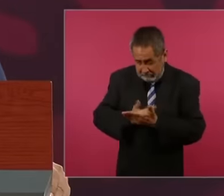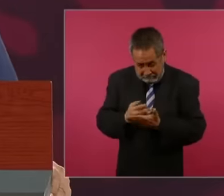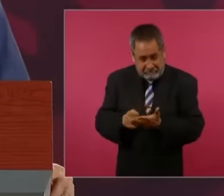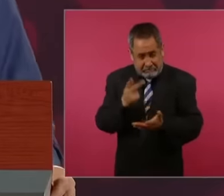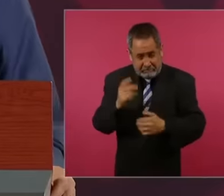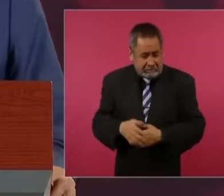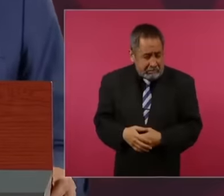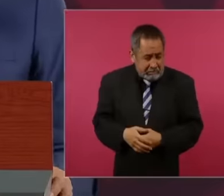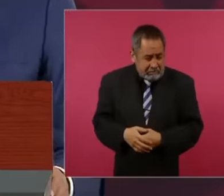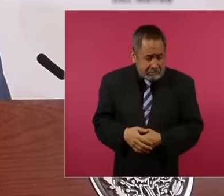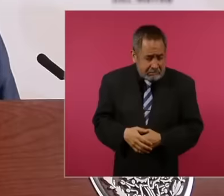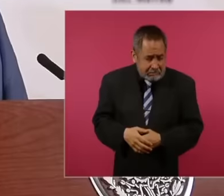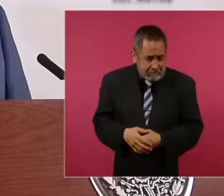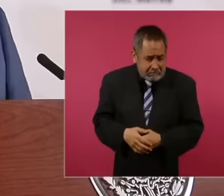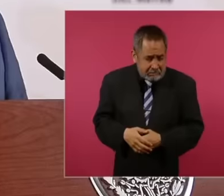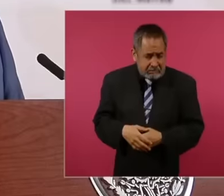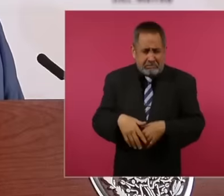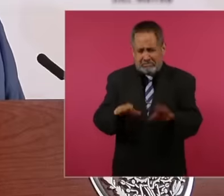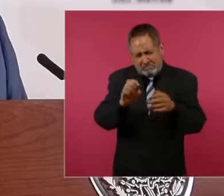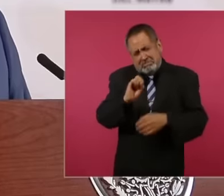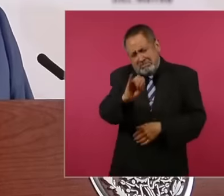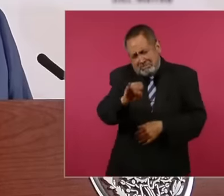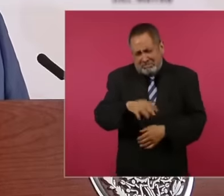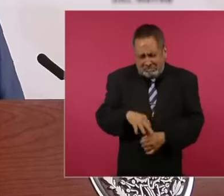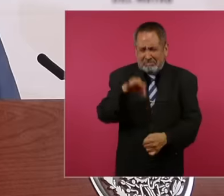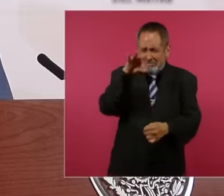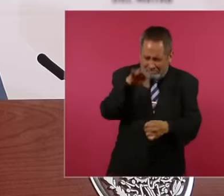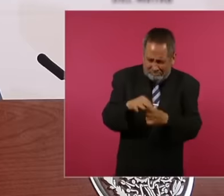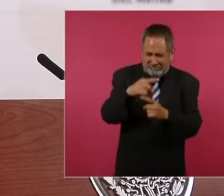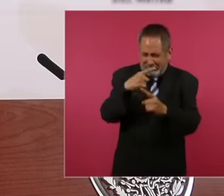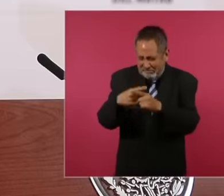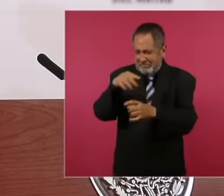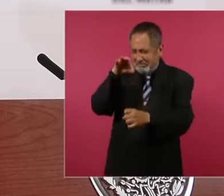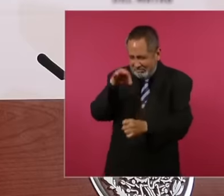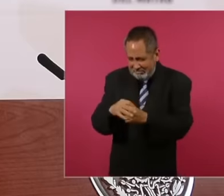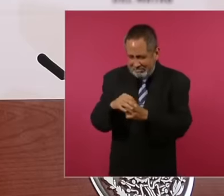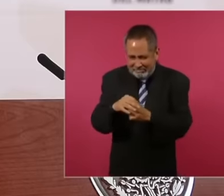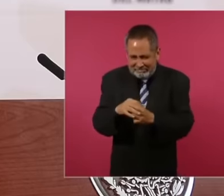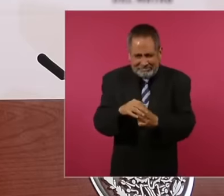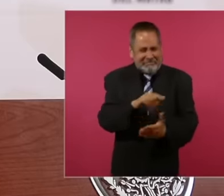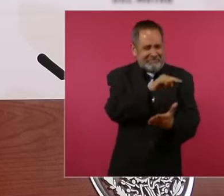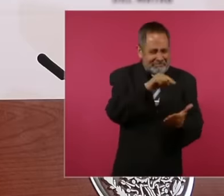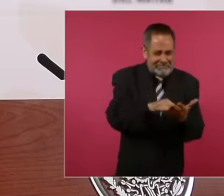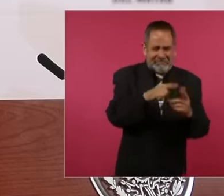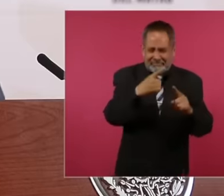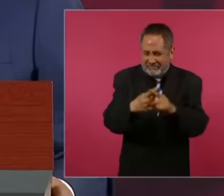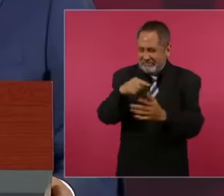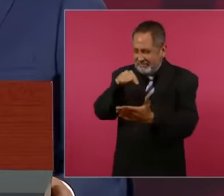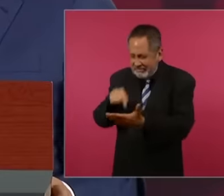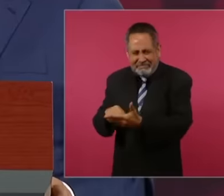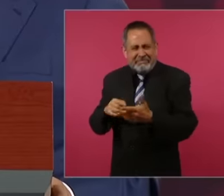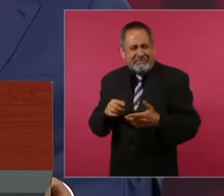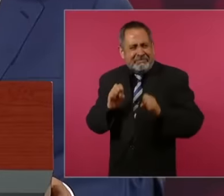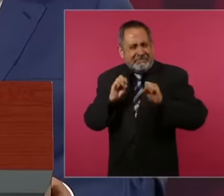I would answer vote by vote box by box vote by vote box by